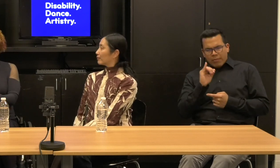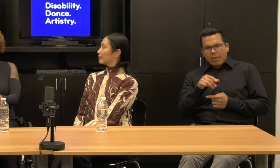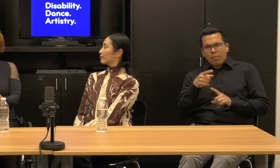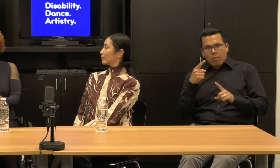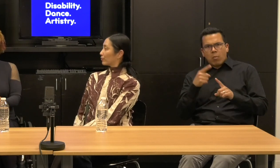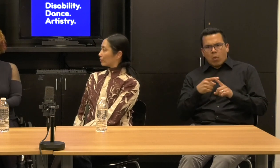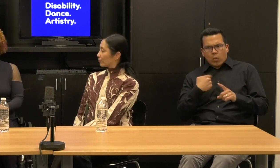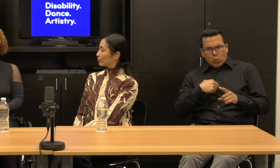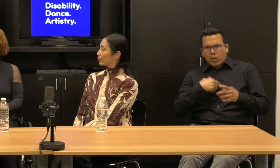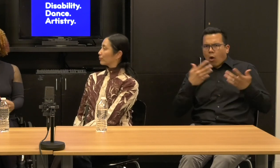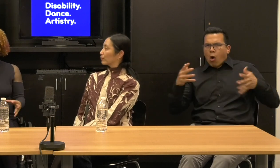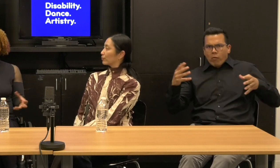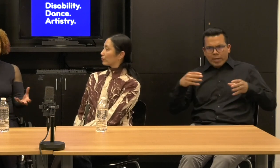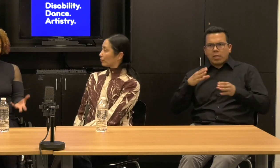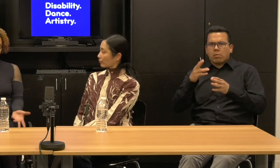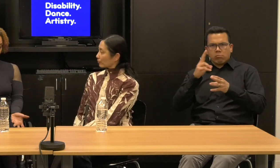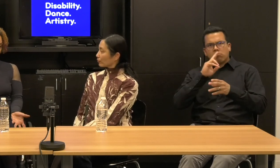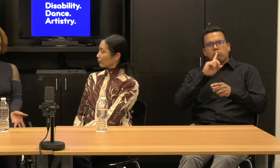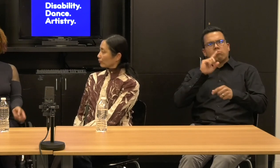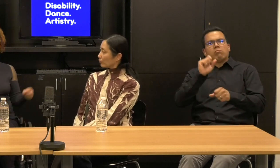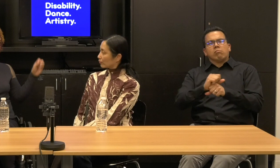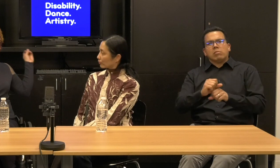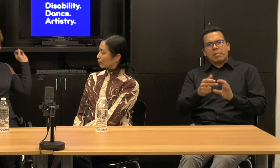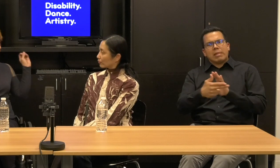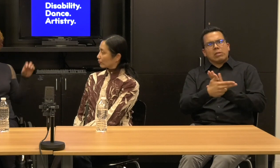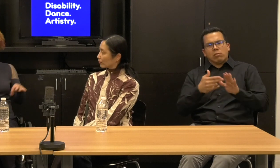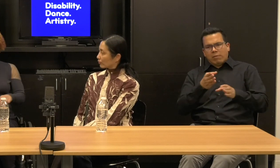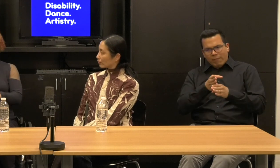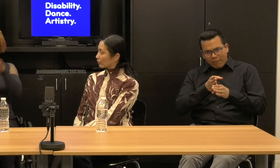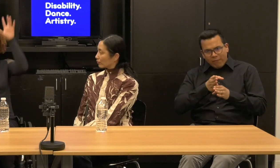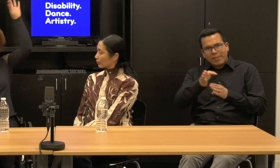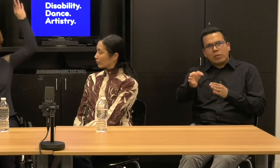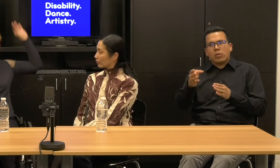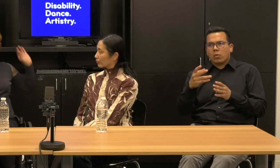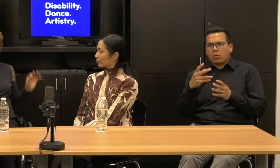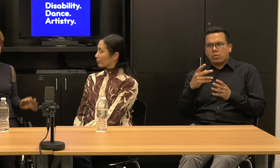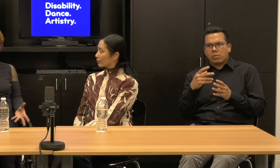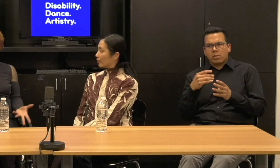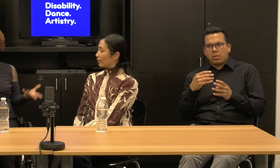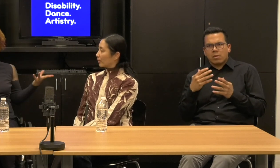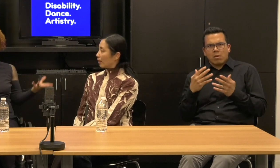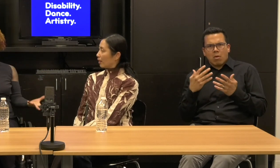interconnected and we don't just pop up like these special little flowers, right?